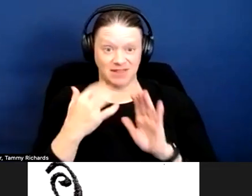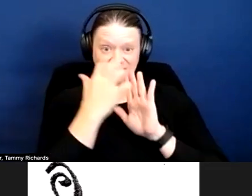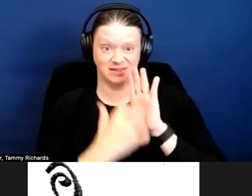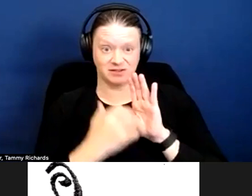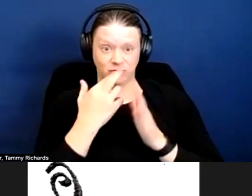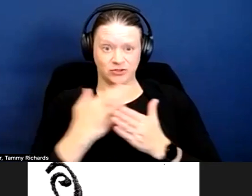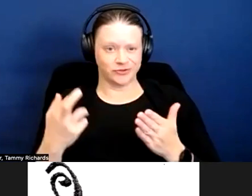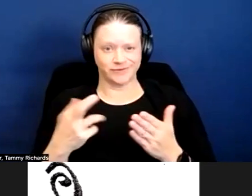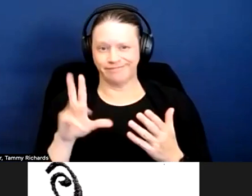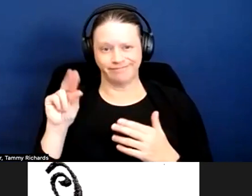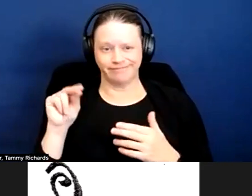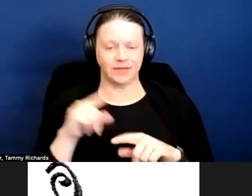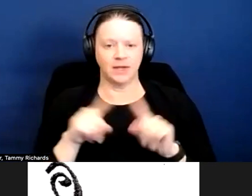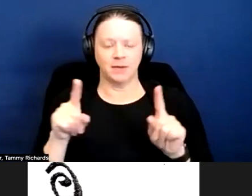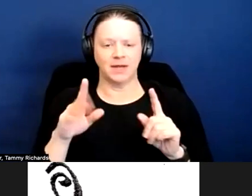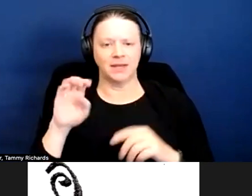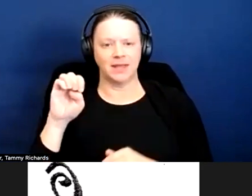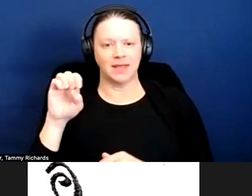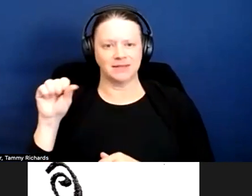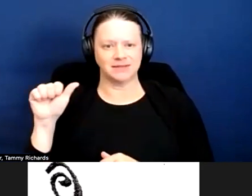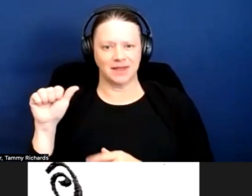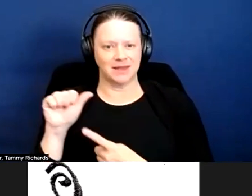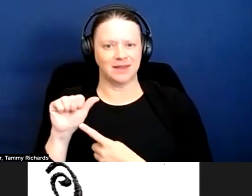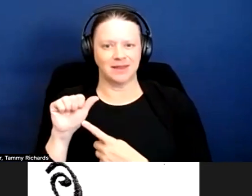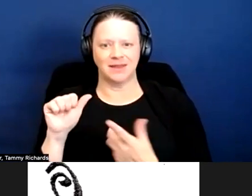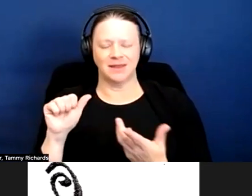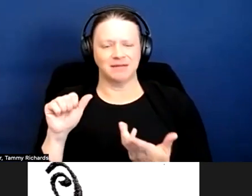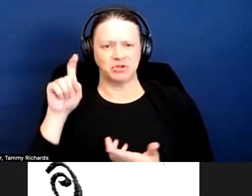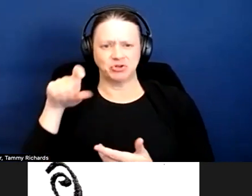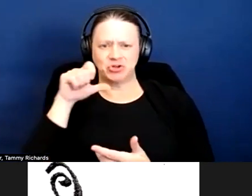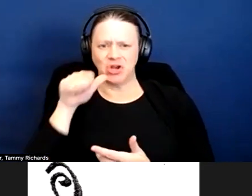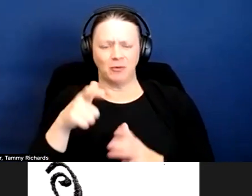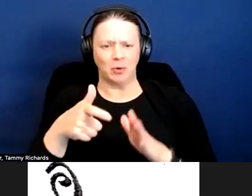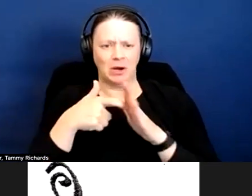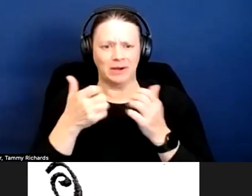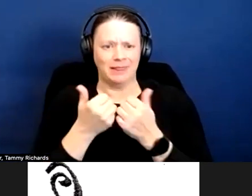Again, emotional support animals shouldn't require anything more than just going to your